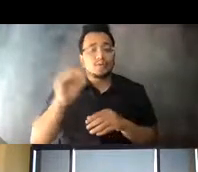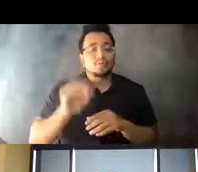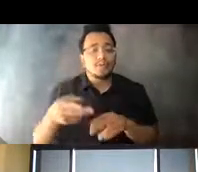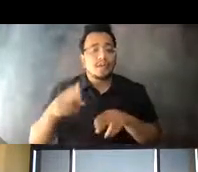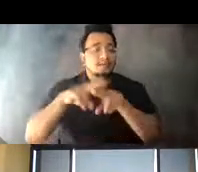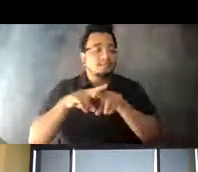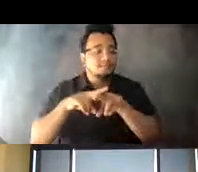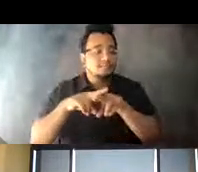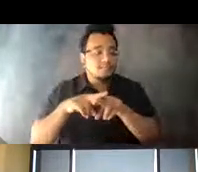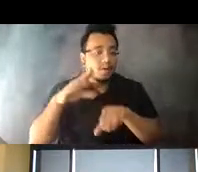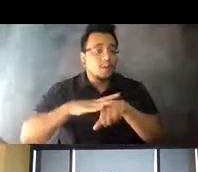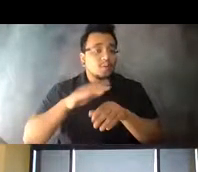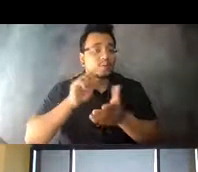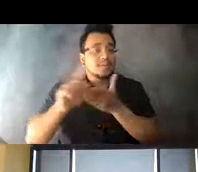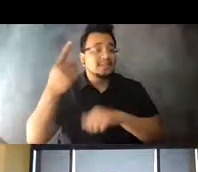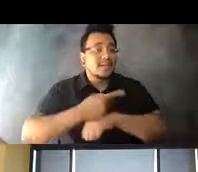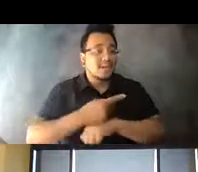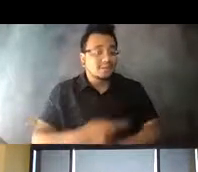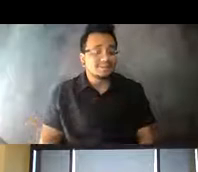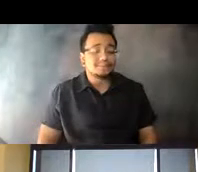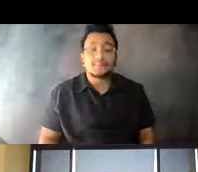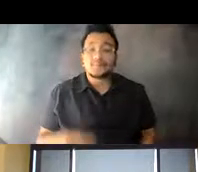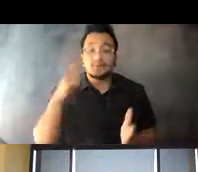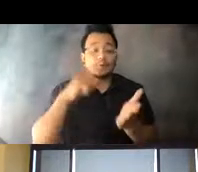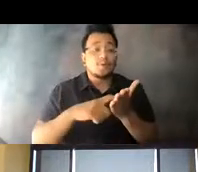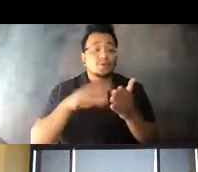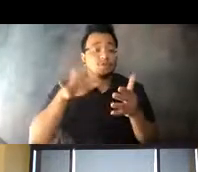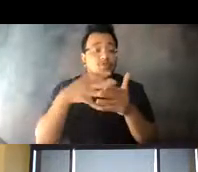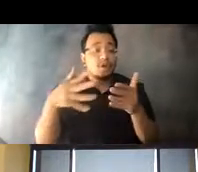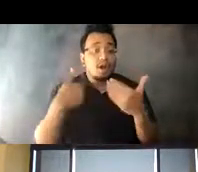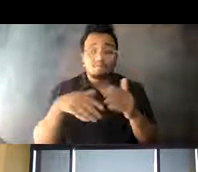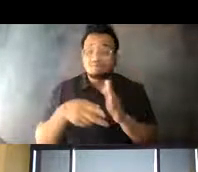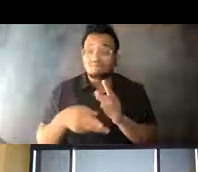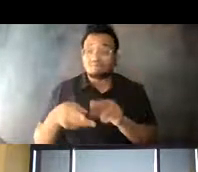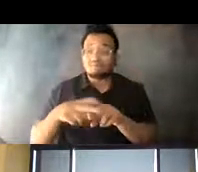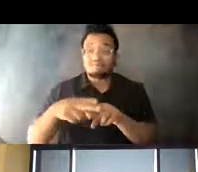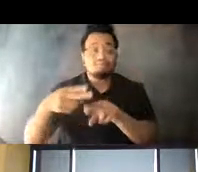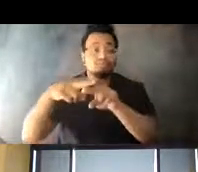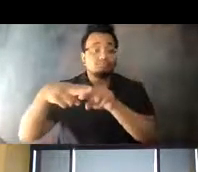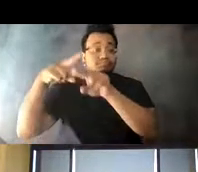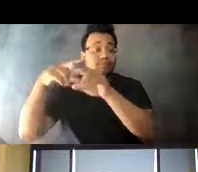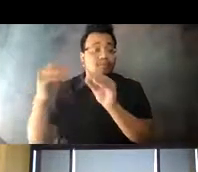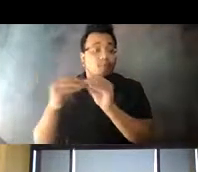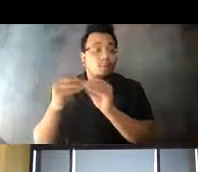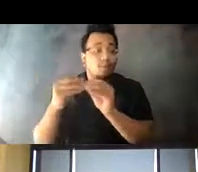14:42:14 As you can see from the chart, we were well on our way to increasing our annual ridership before the pandemic hit.